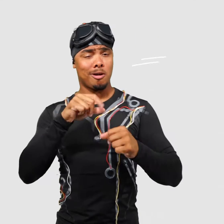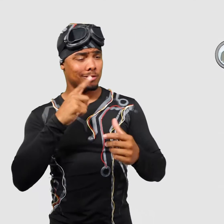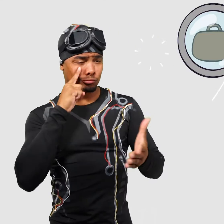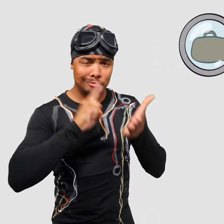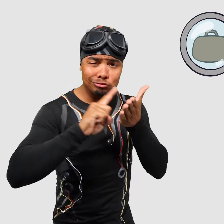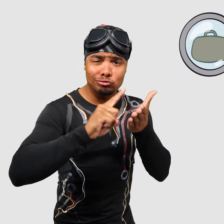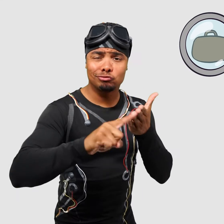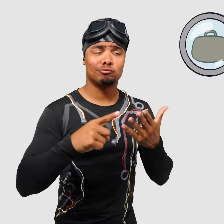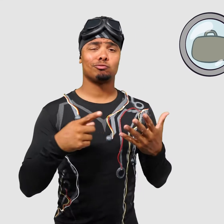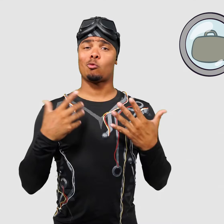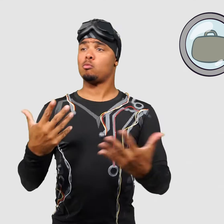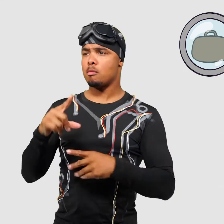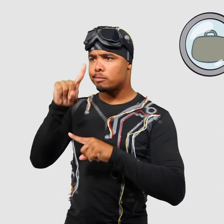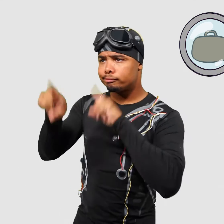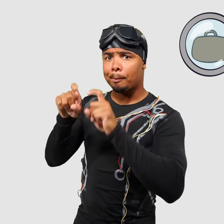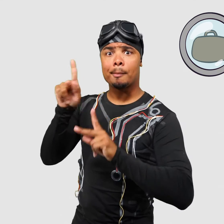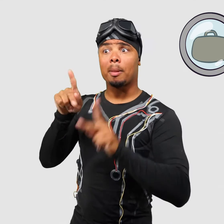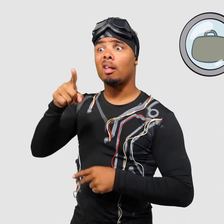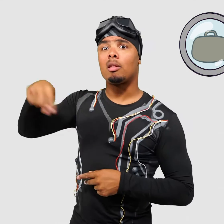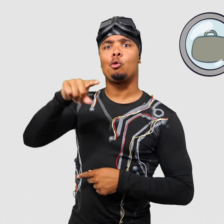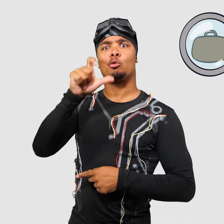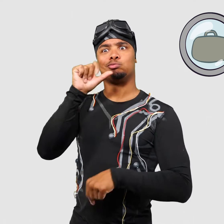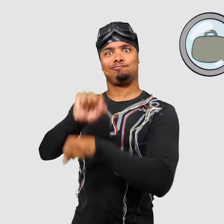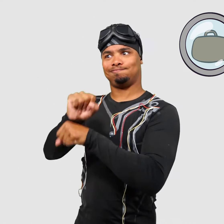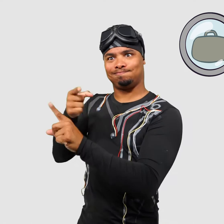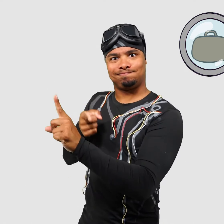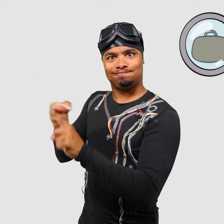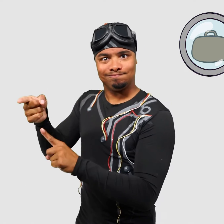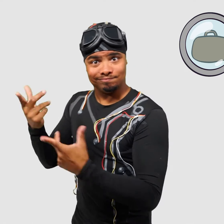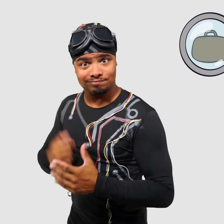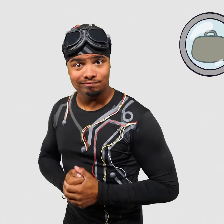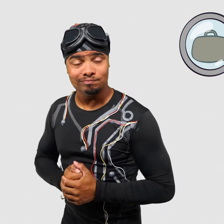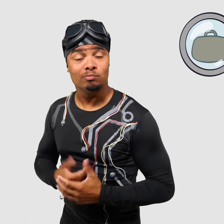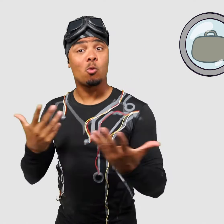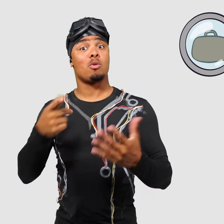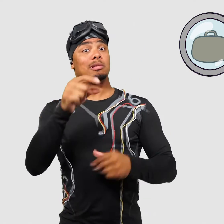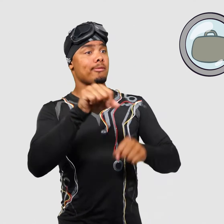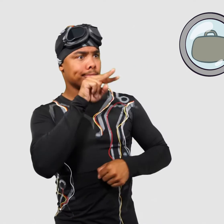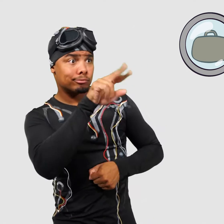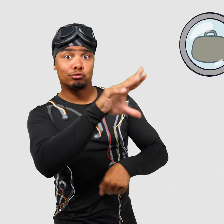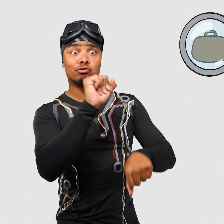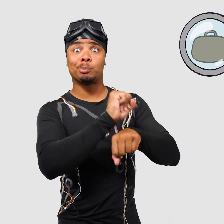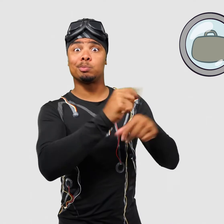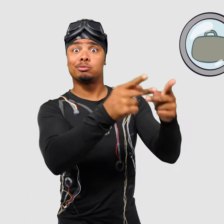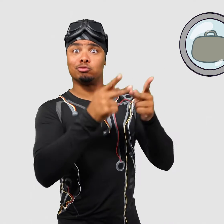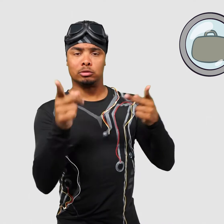try researching it and talking to professionals in the field. Reading job postings can help